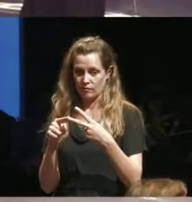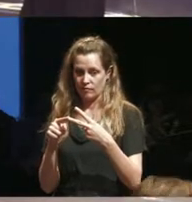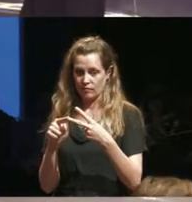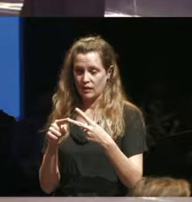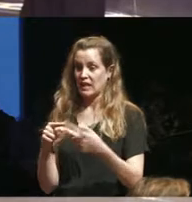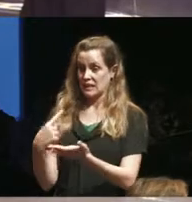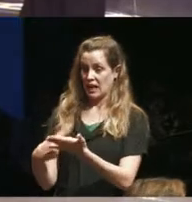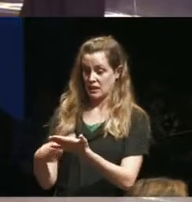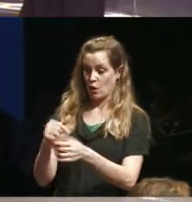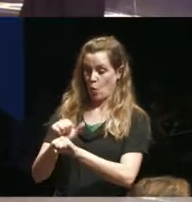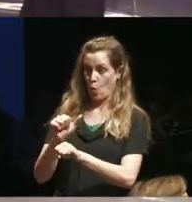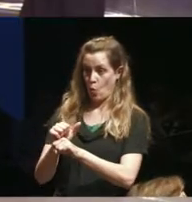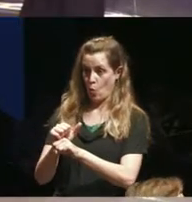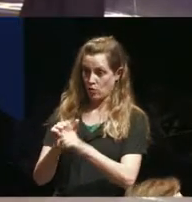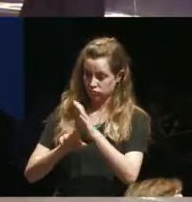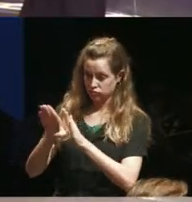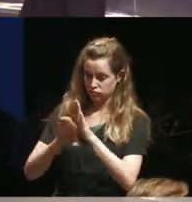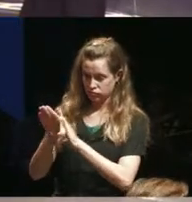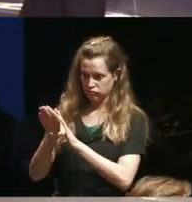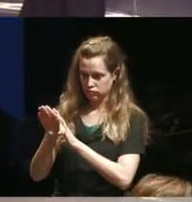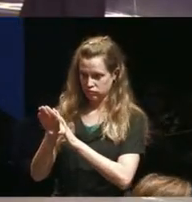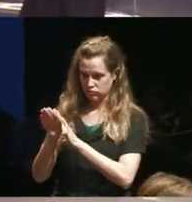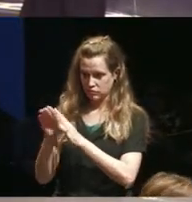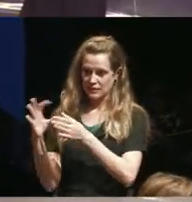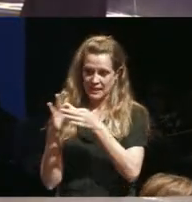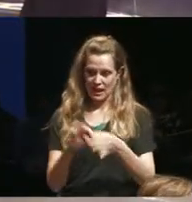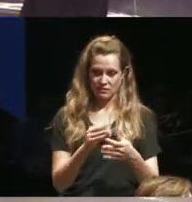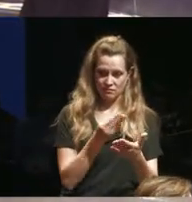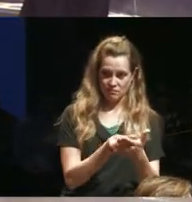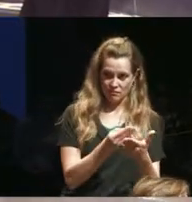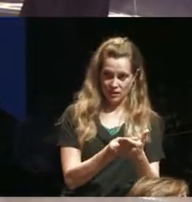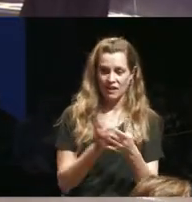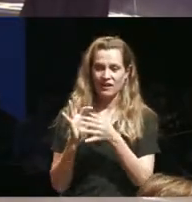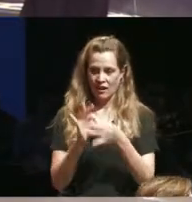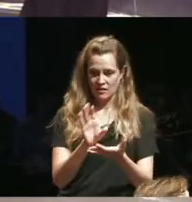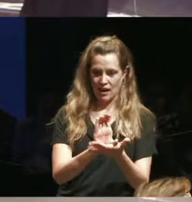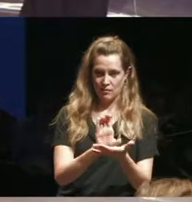work because making work requires money it's labor as you said Alex it's work